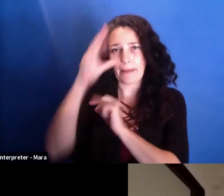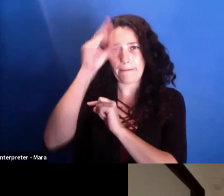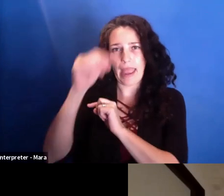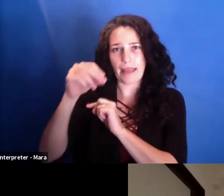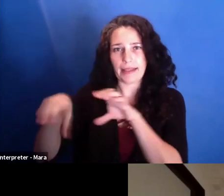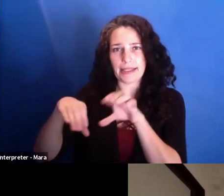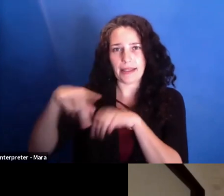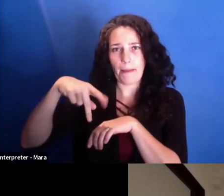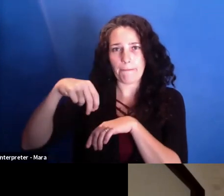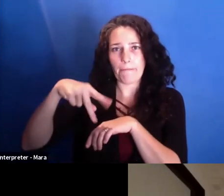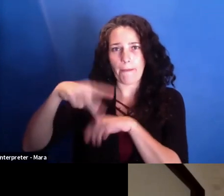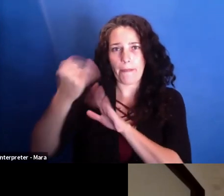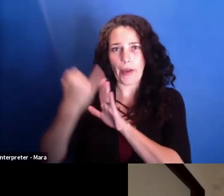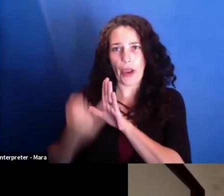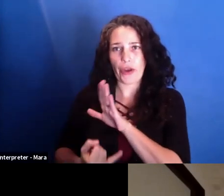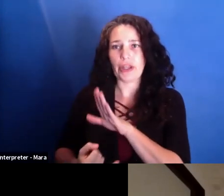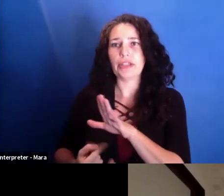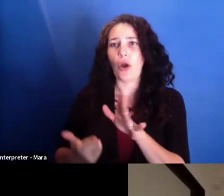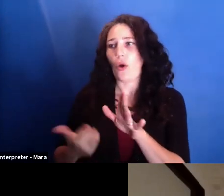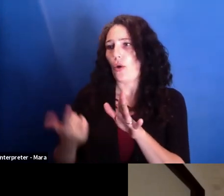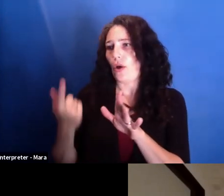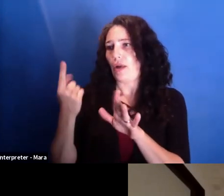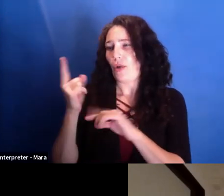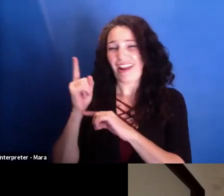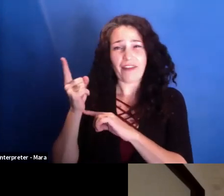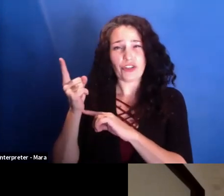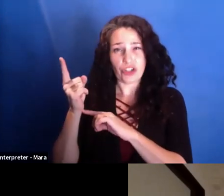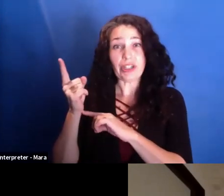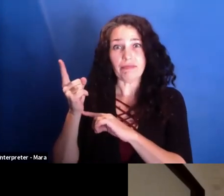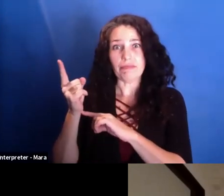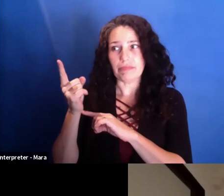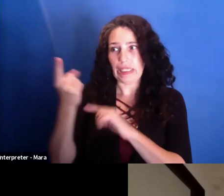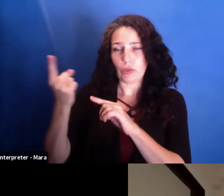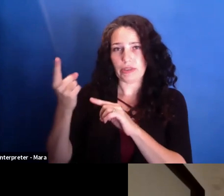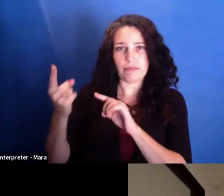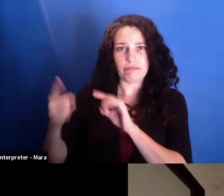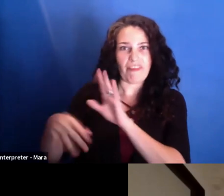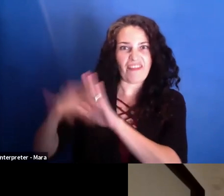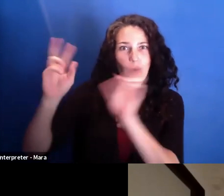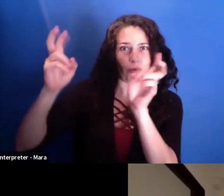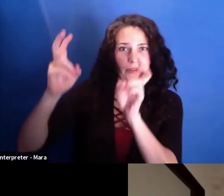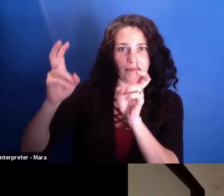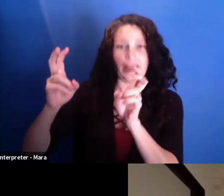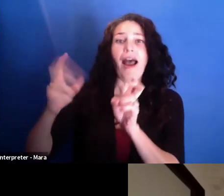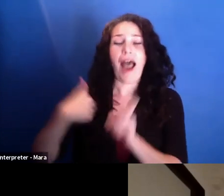discovered by a gallery owner. And from there on, I developed further my way